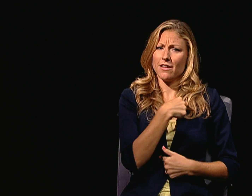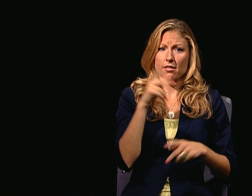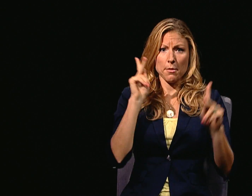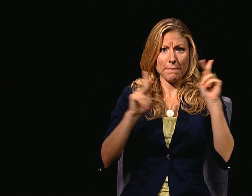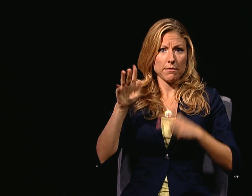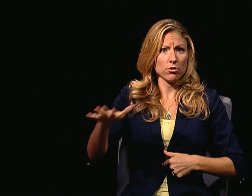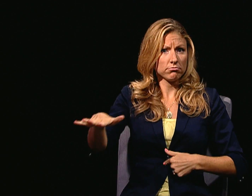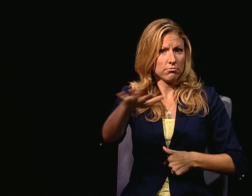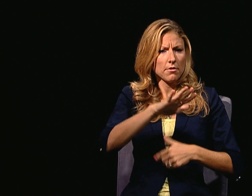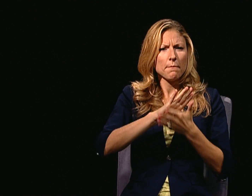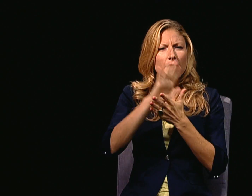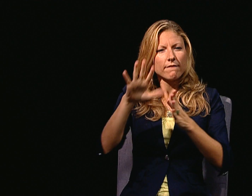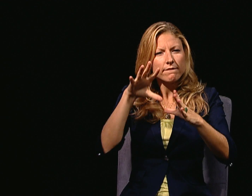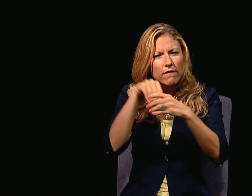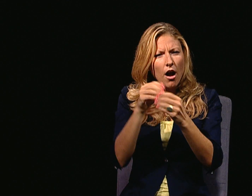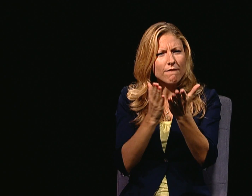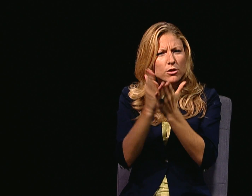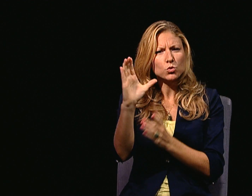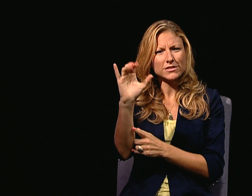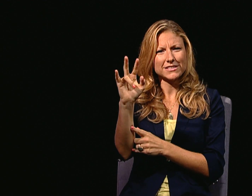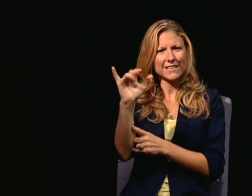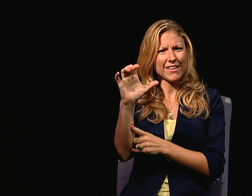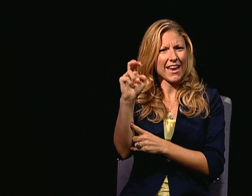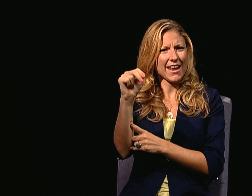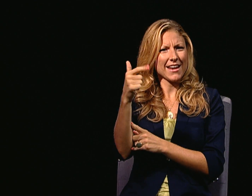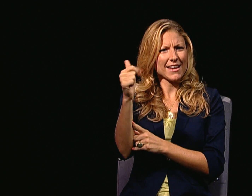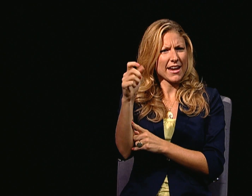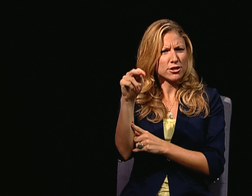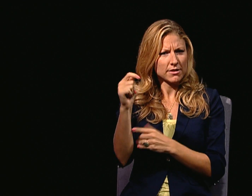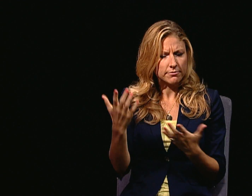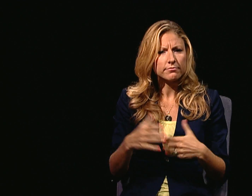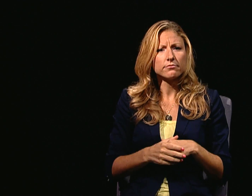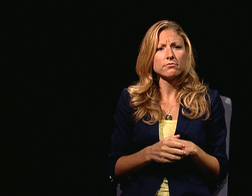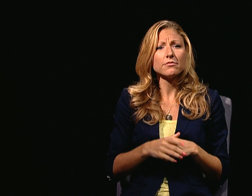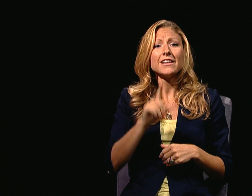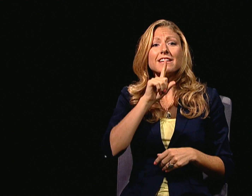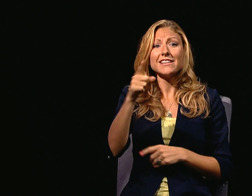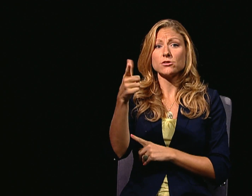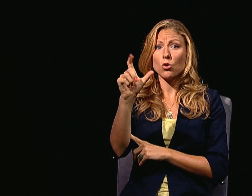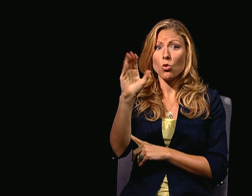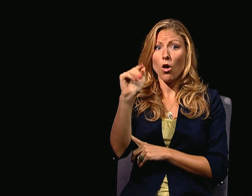HOW CAN WE, THE PEOPLE, BECOME INVOLVED THROUGH CIVIC ENGAGEMENT?